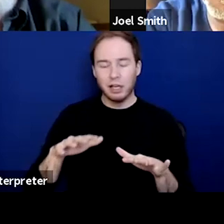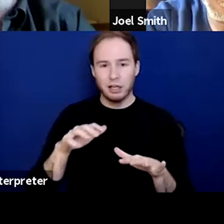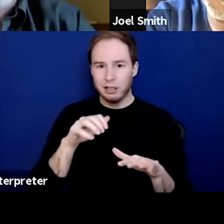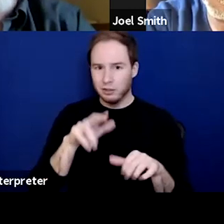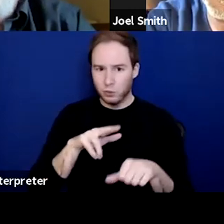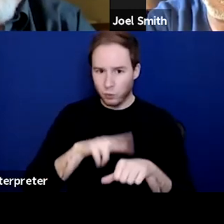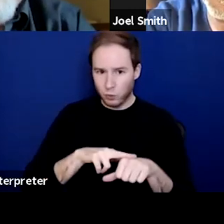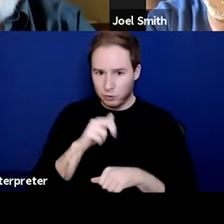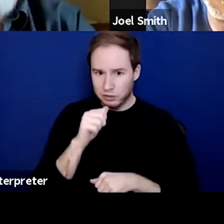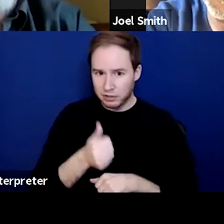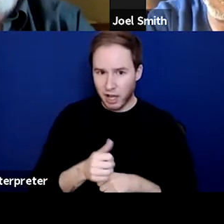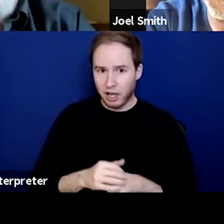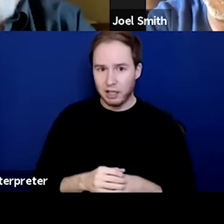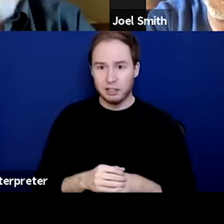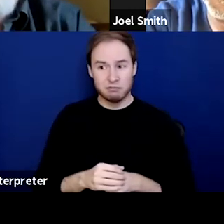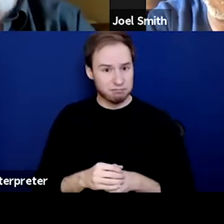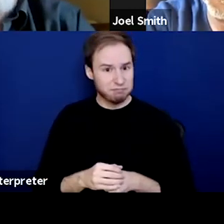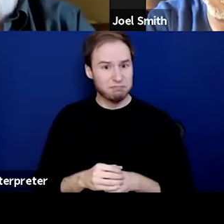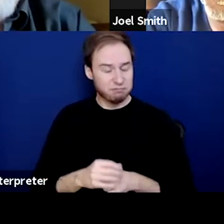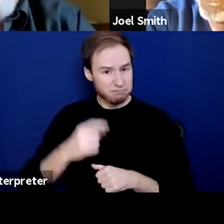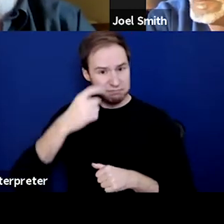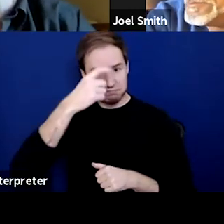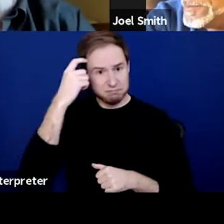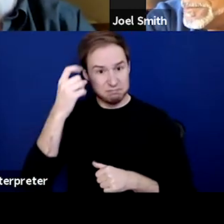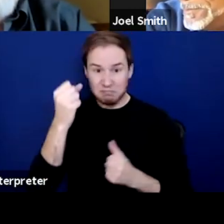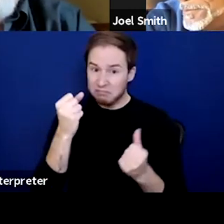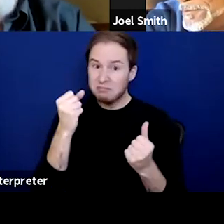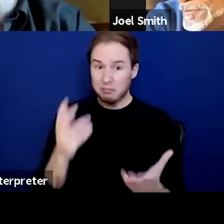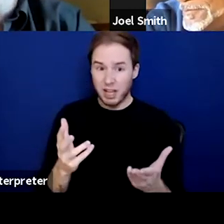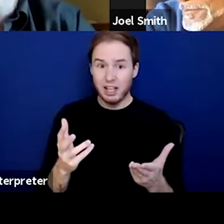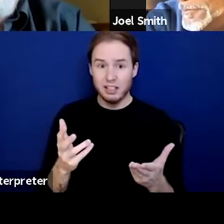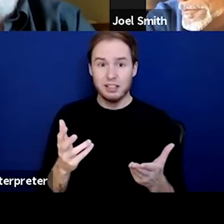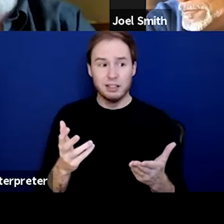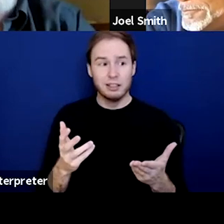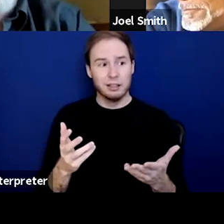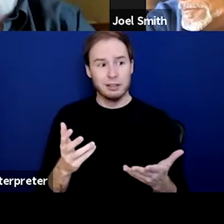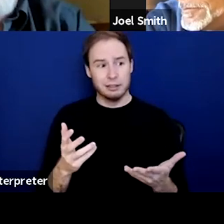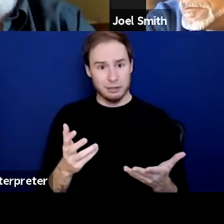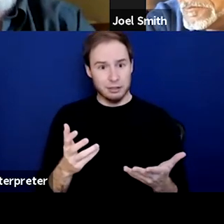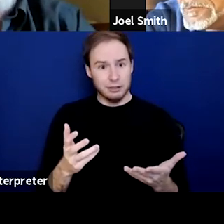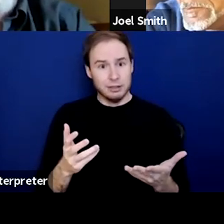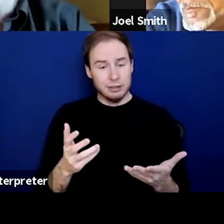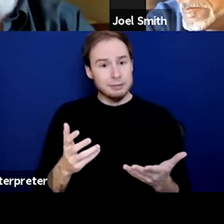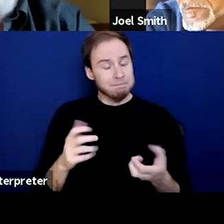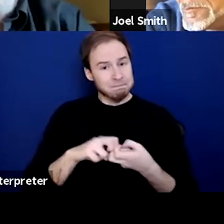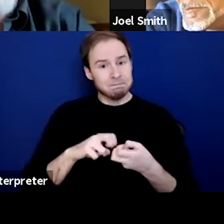And in fact, they were very traumatic, many of them. And one of the problems, I think,